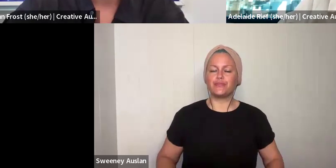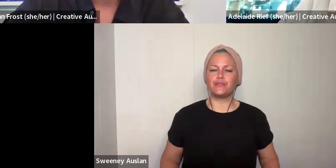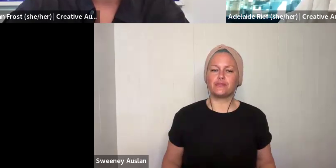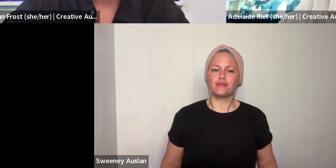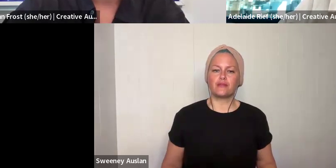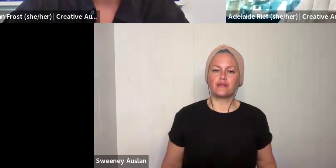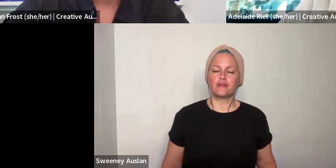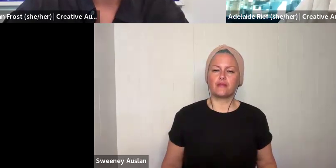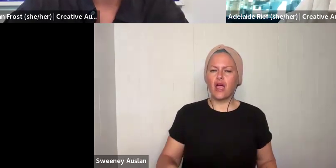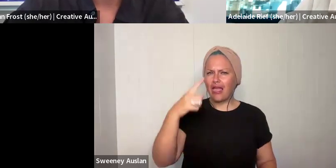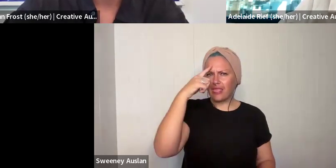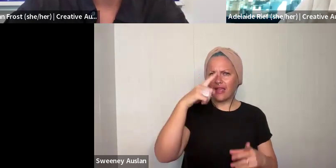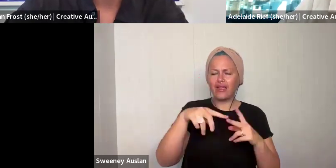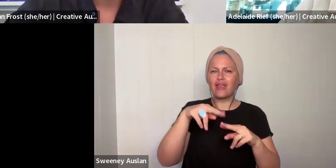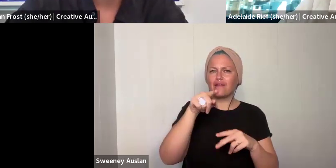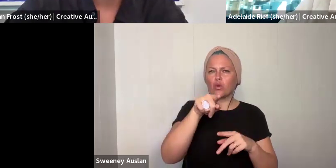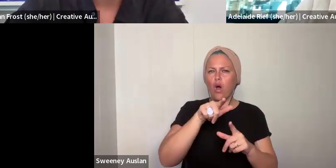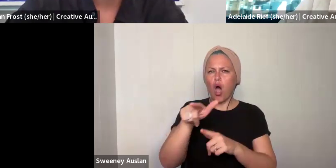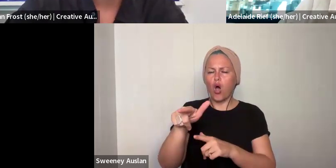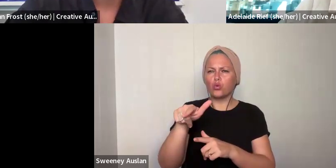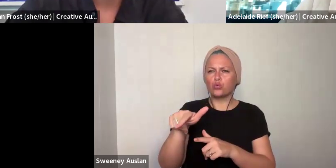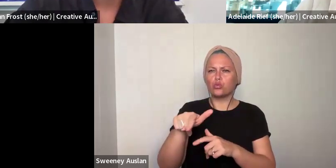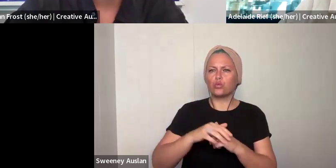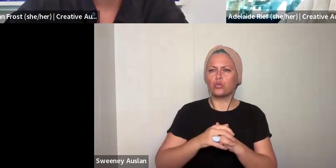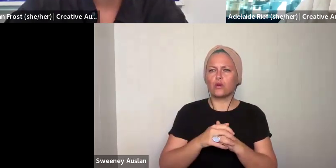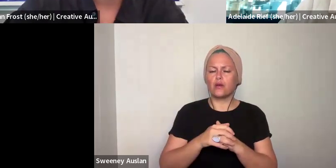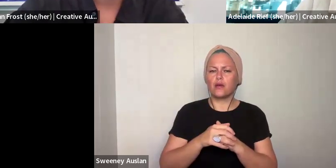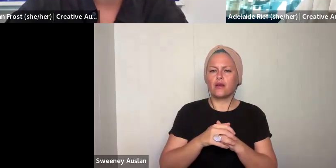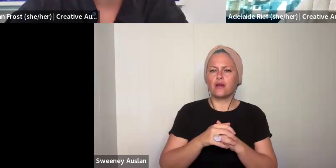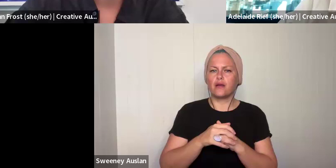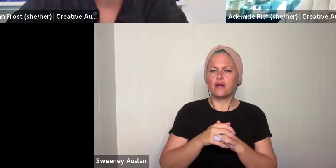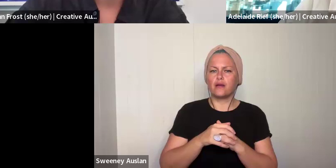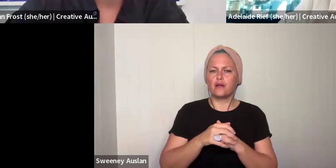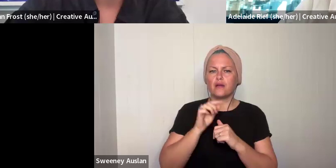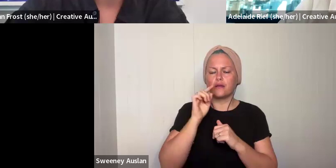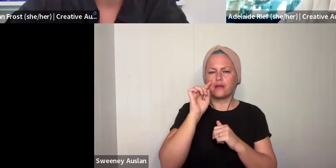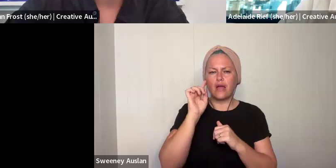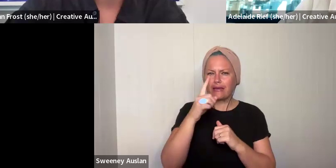acrid of Australia, there is a link on the creative leadership program assessment page. Creative Australia.